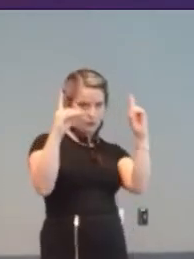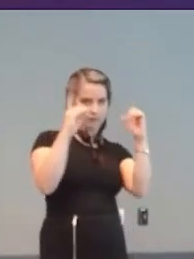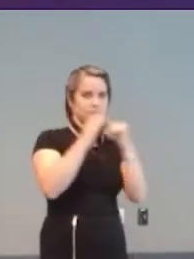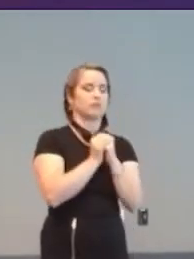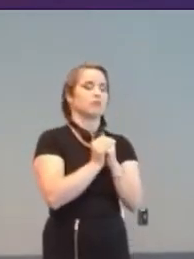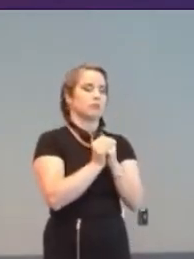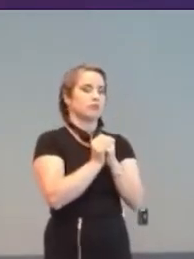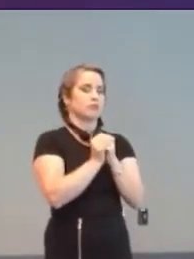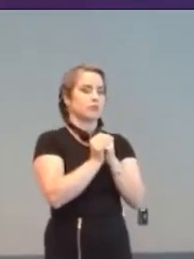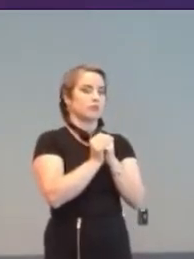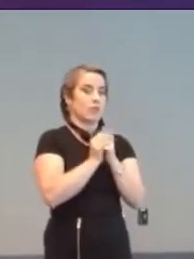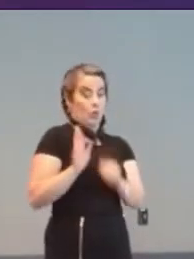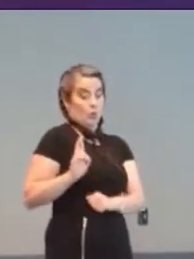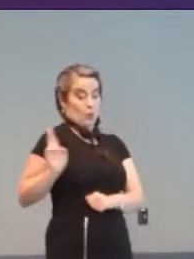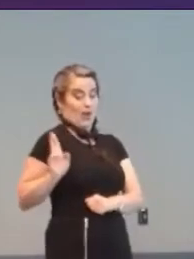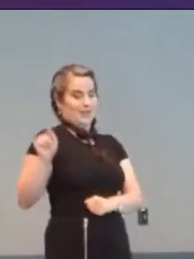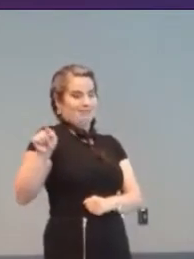And on the right, this is Donald Sherman in